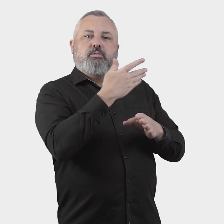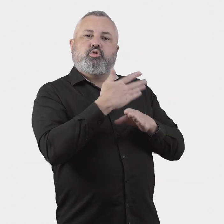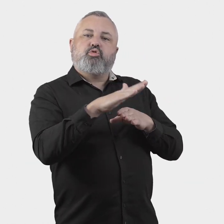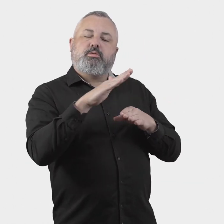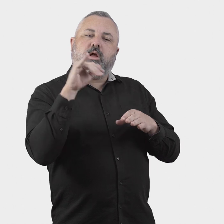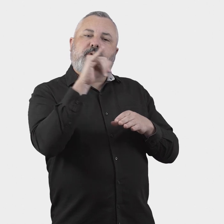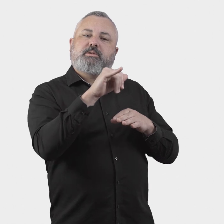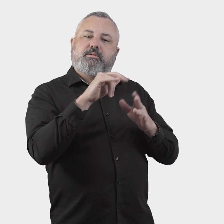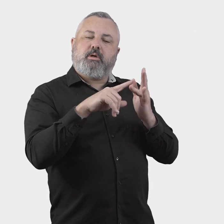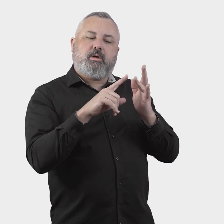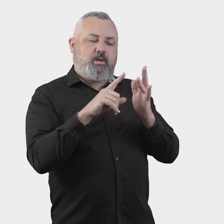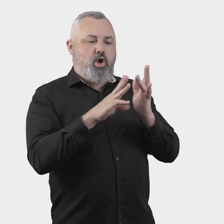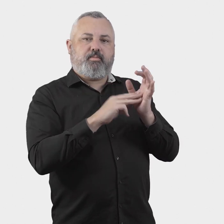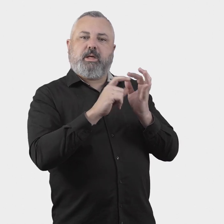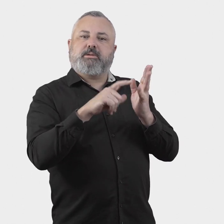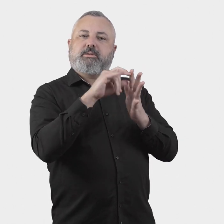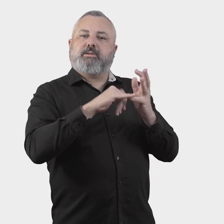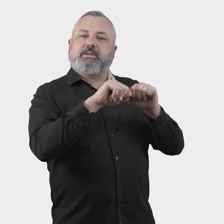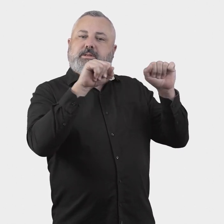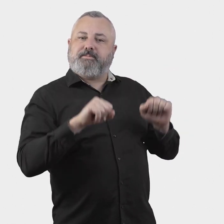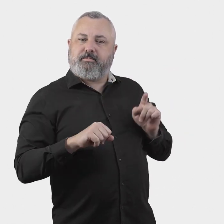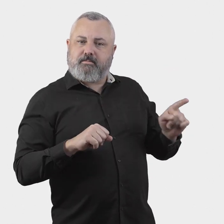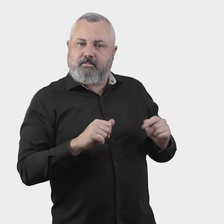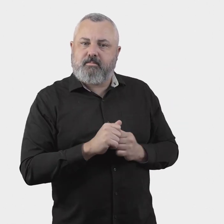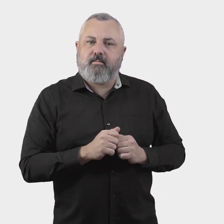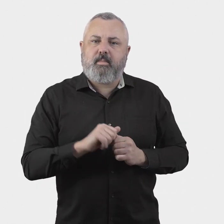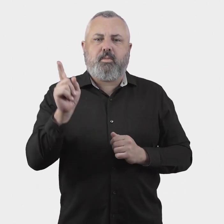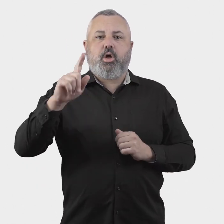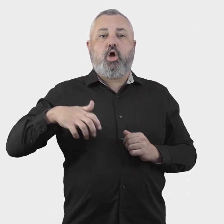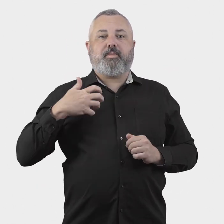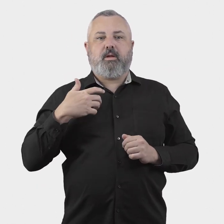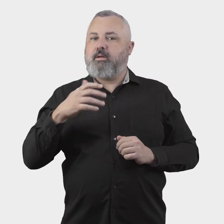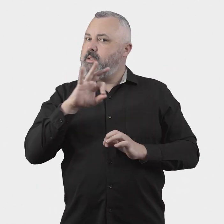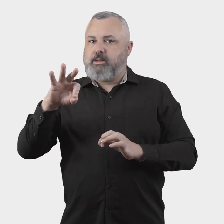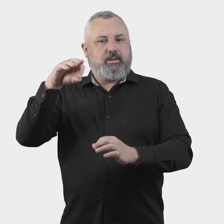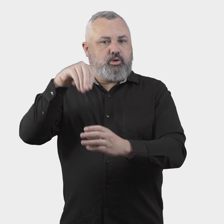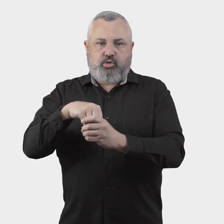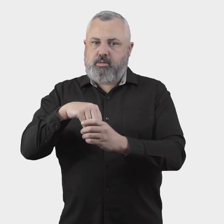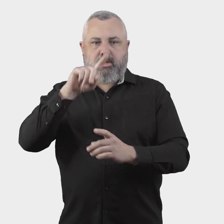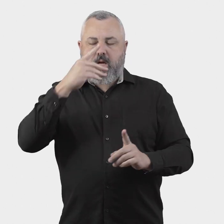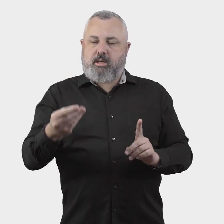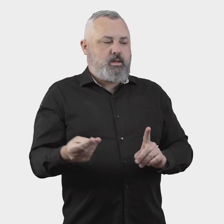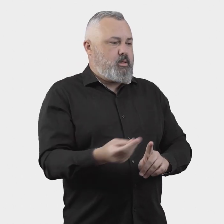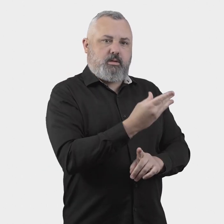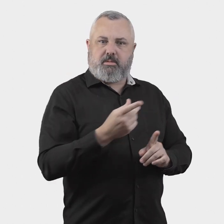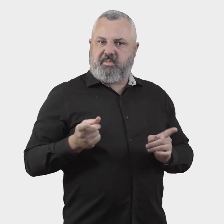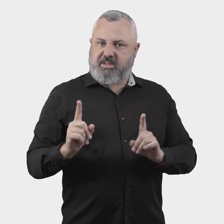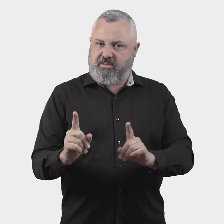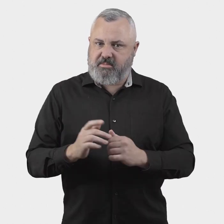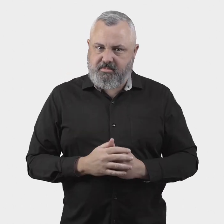Aviation Industry Ombuds Scheme, and what types of complaints should not?